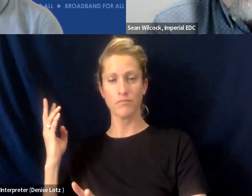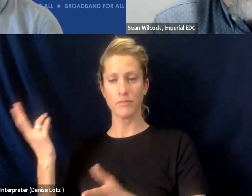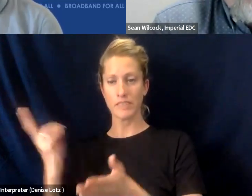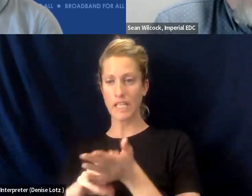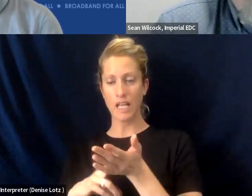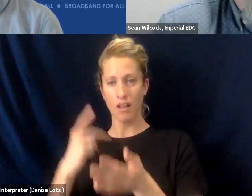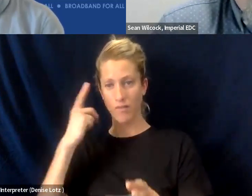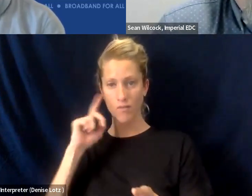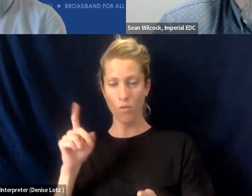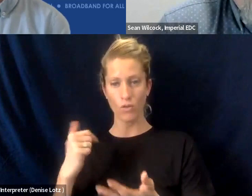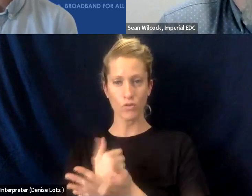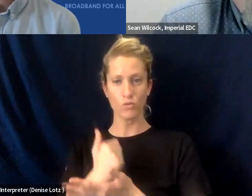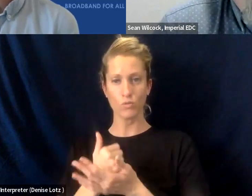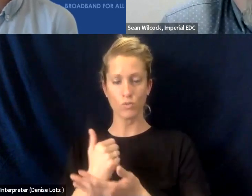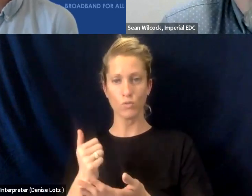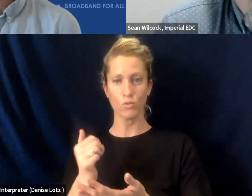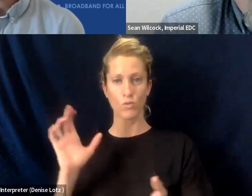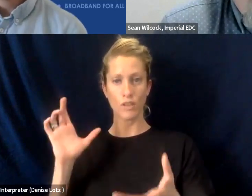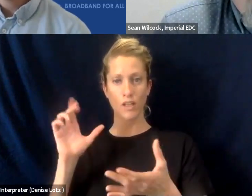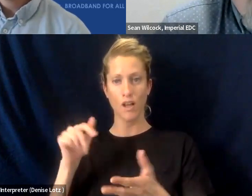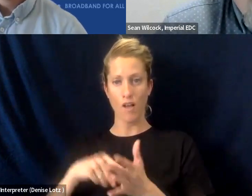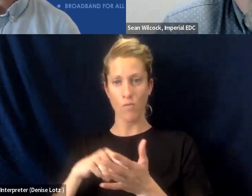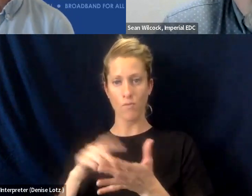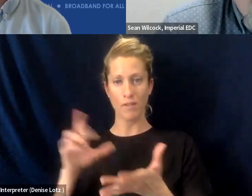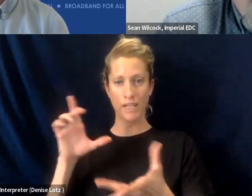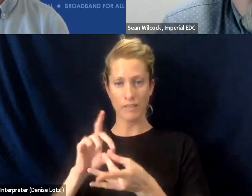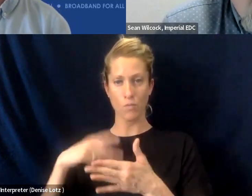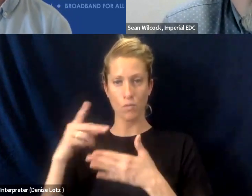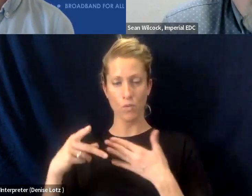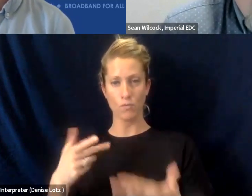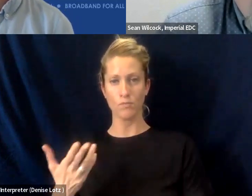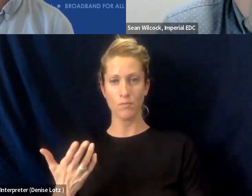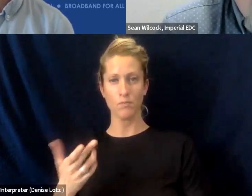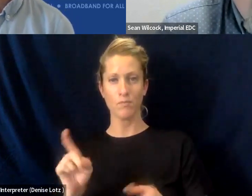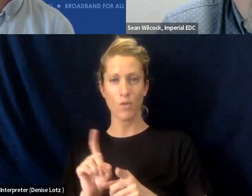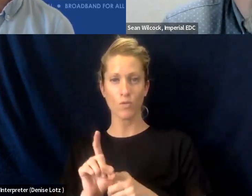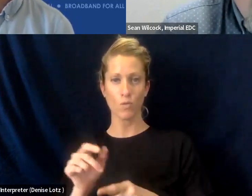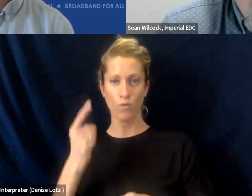But you know, the funny thing happened we were up in California at a at a library and